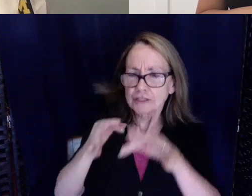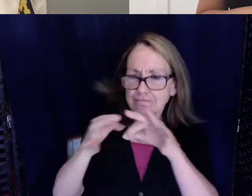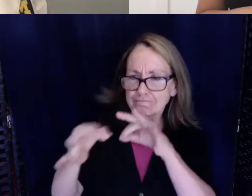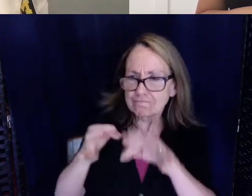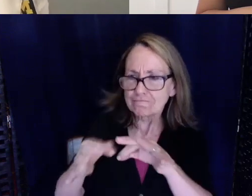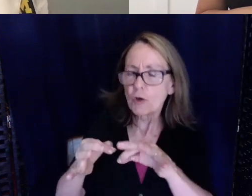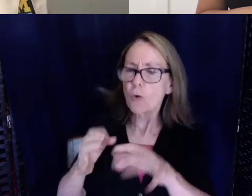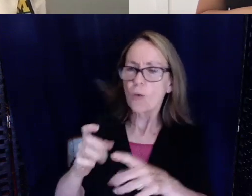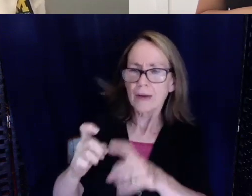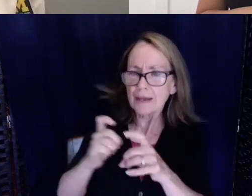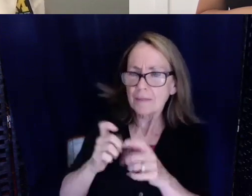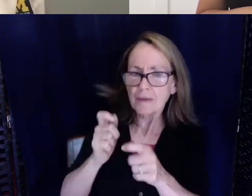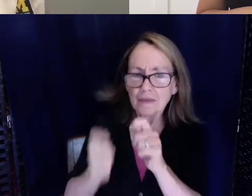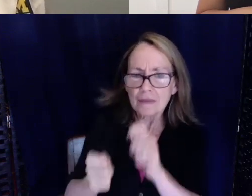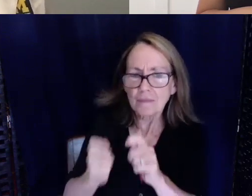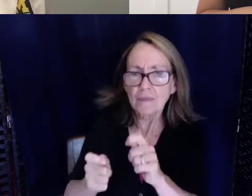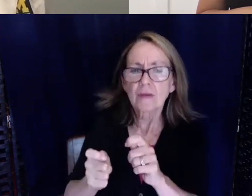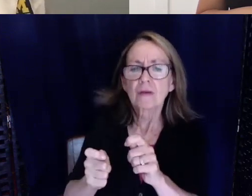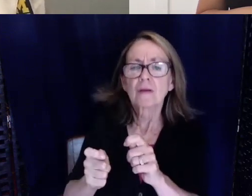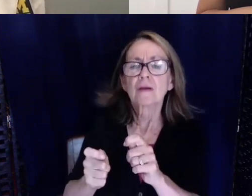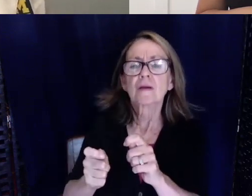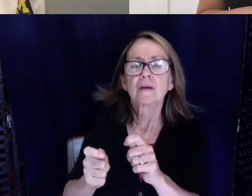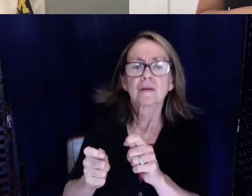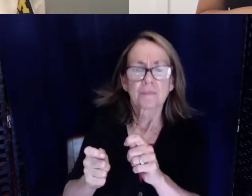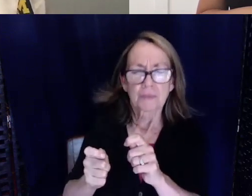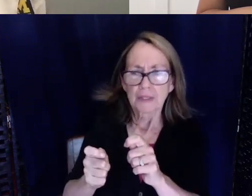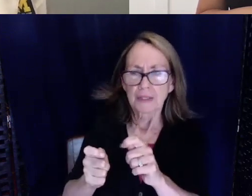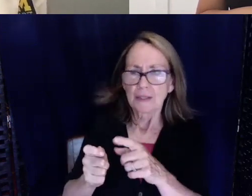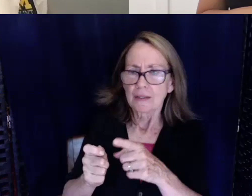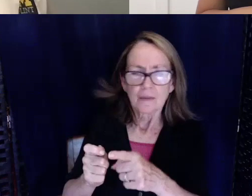And with medicine, tell me what this means.